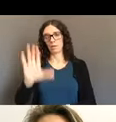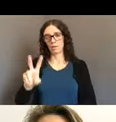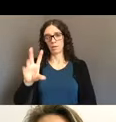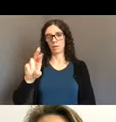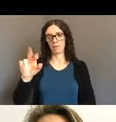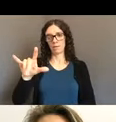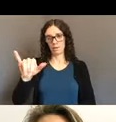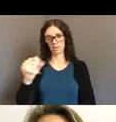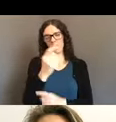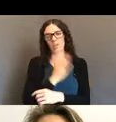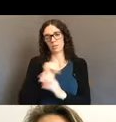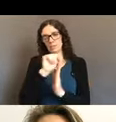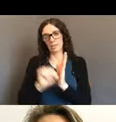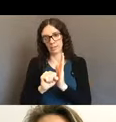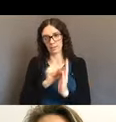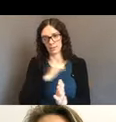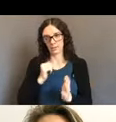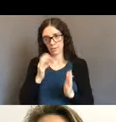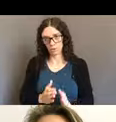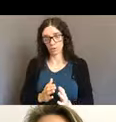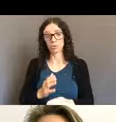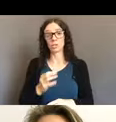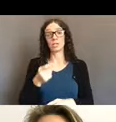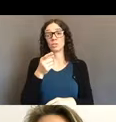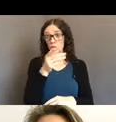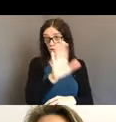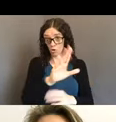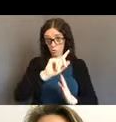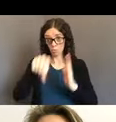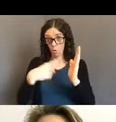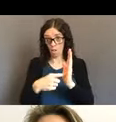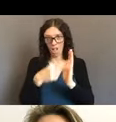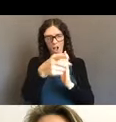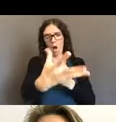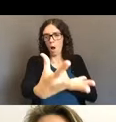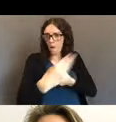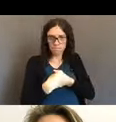and she had an absolutely instrumental role in making this happen,